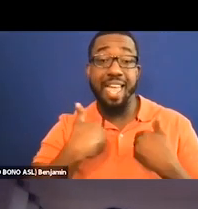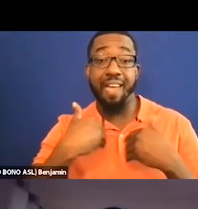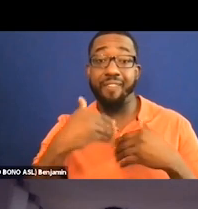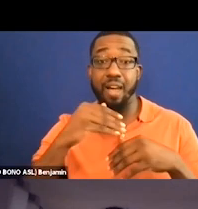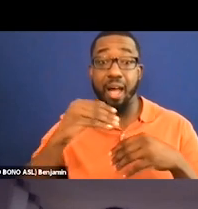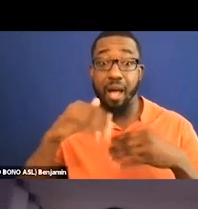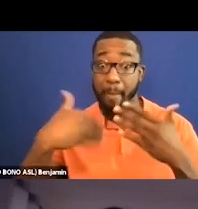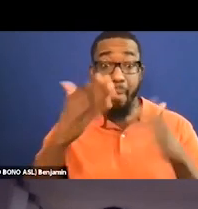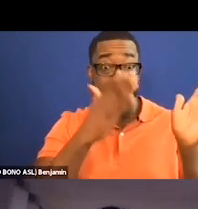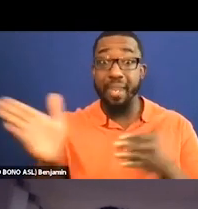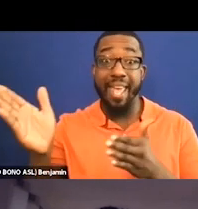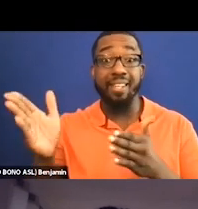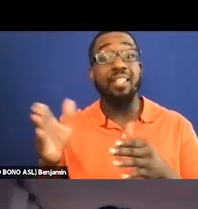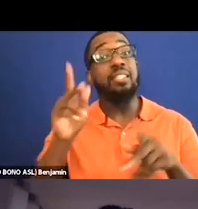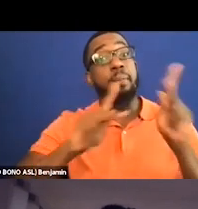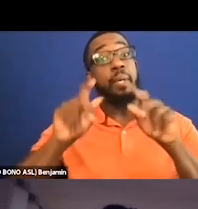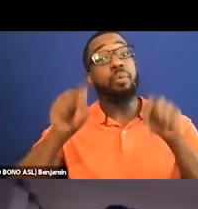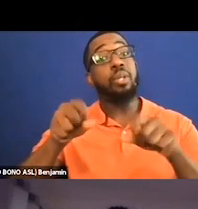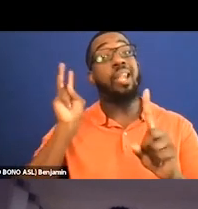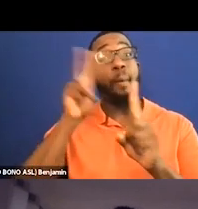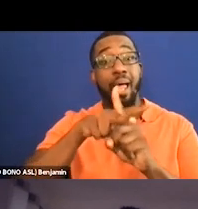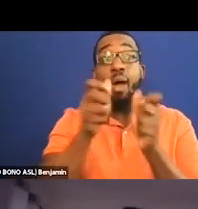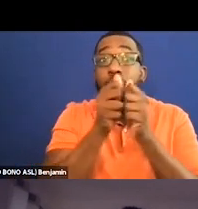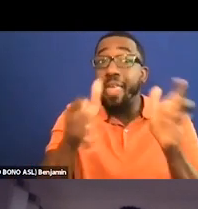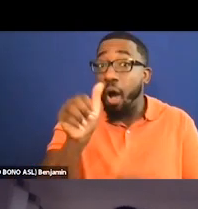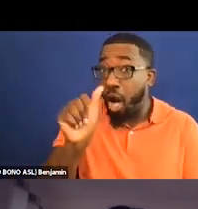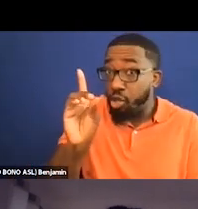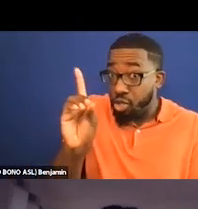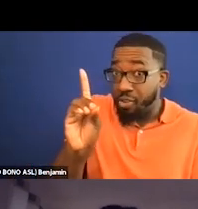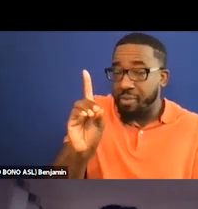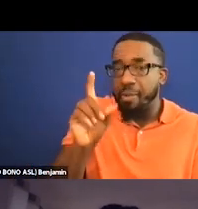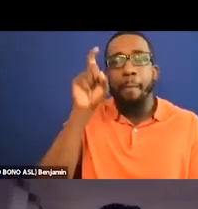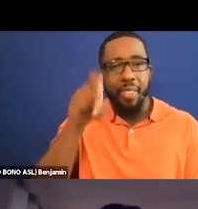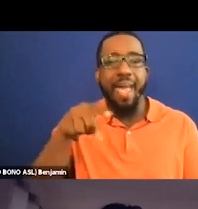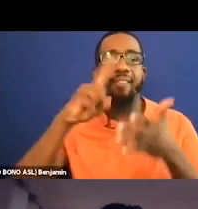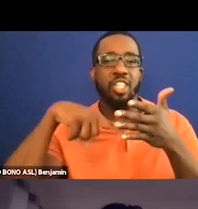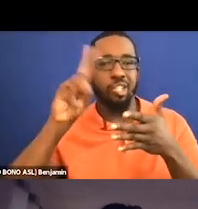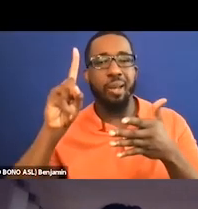description and captioning, but they have to check a box on -- we use film freeway like so many do.